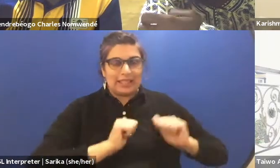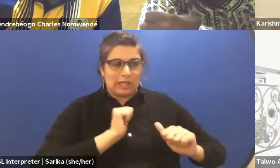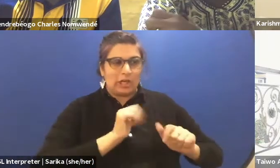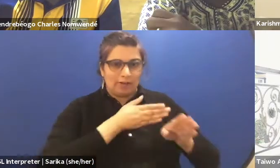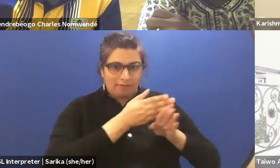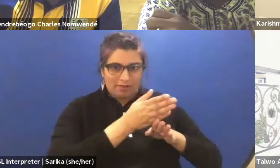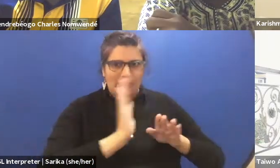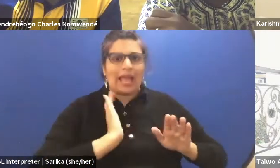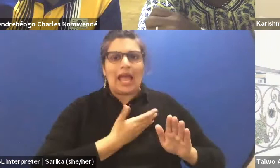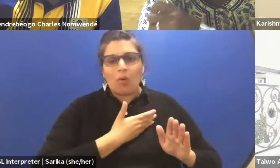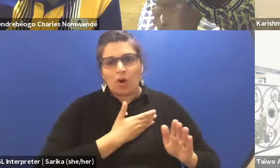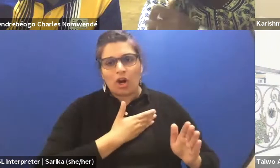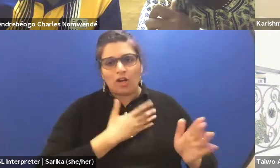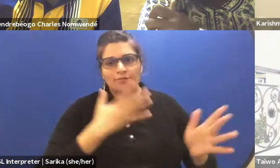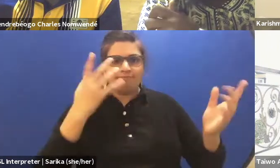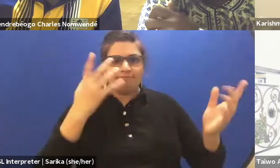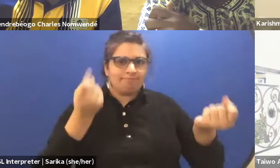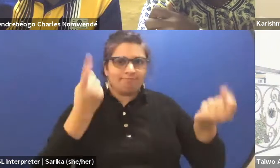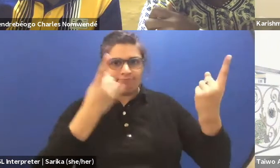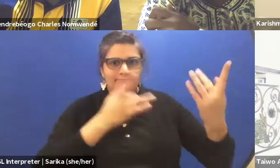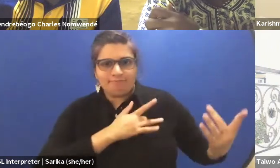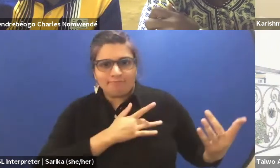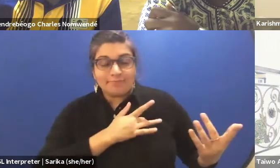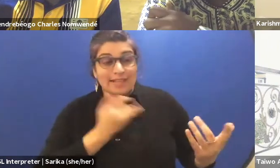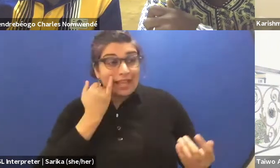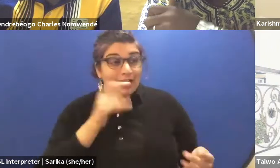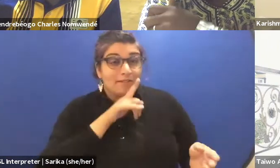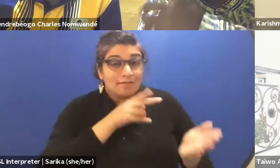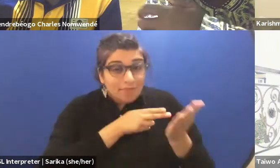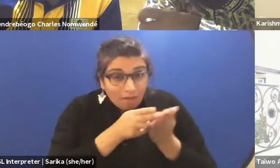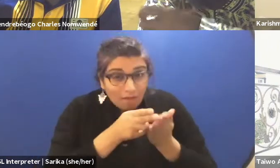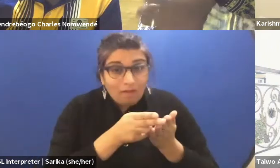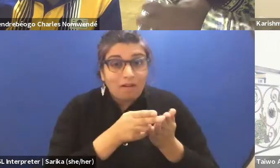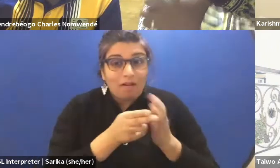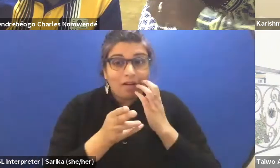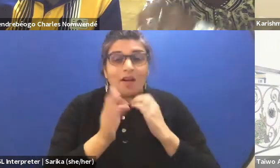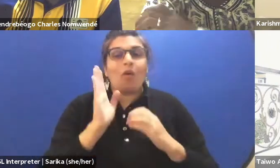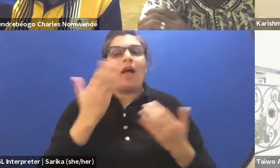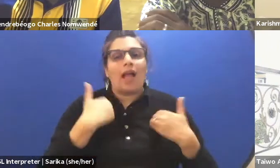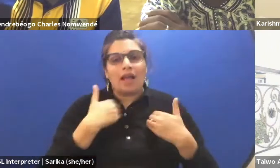If our sensibility is true, we will have a good solution for our theater.